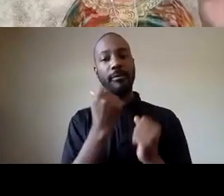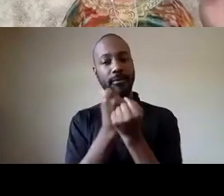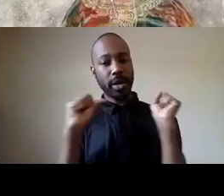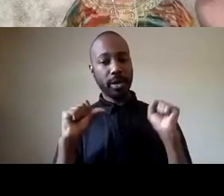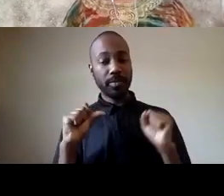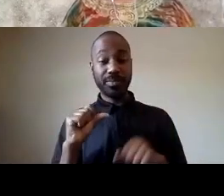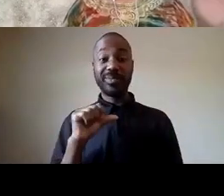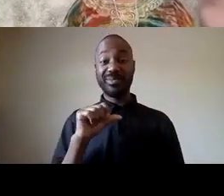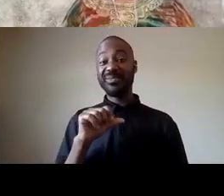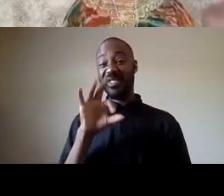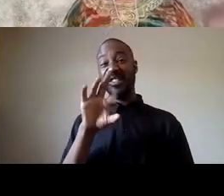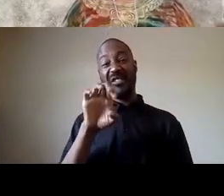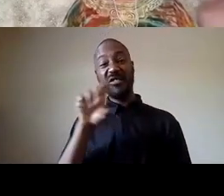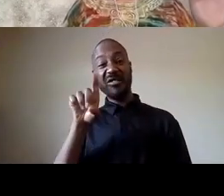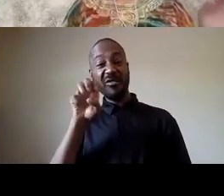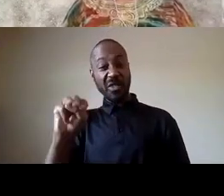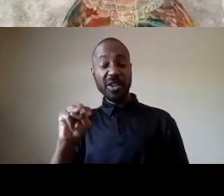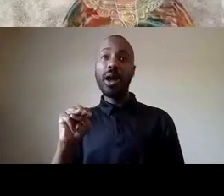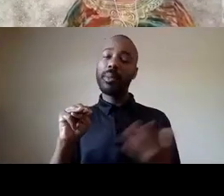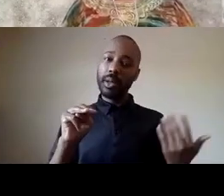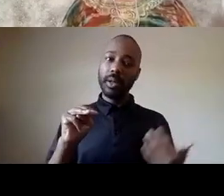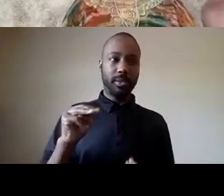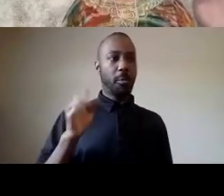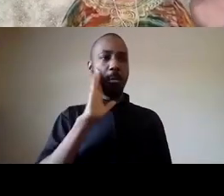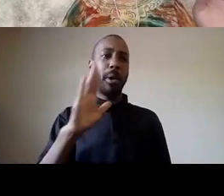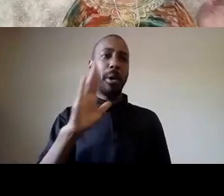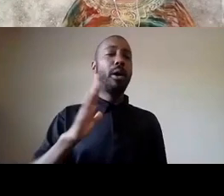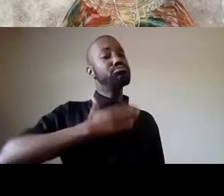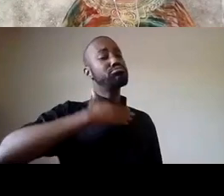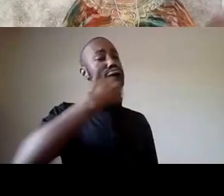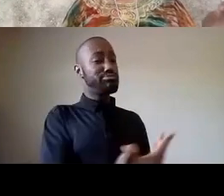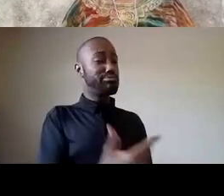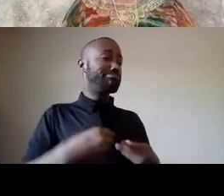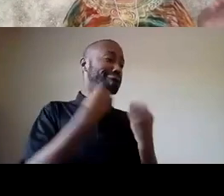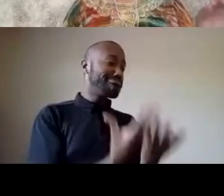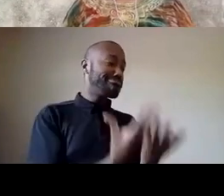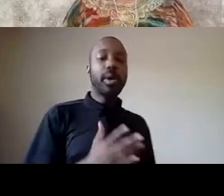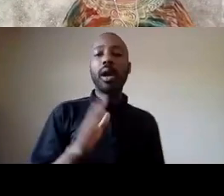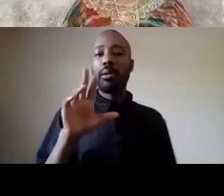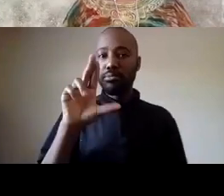voluntarily given by the oppressor it must be demanded by the oppressed